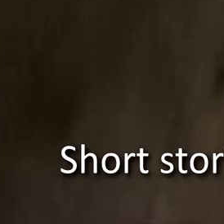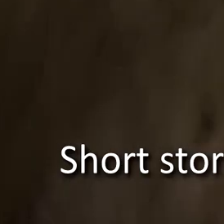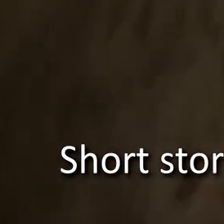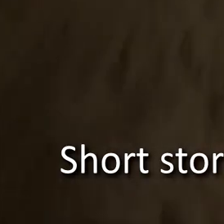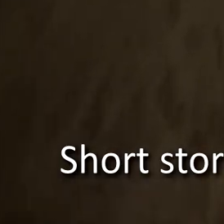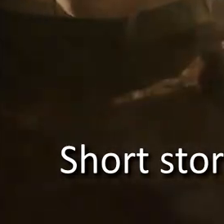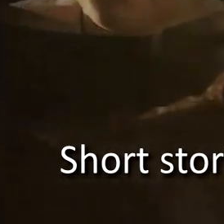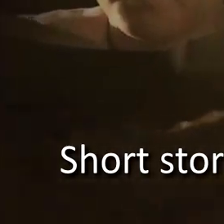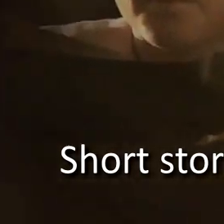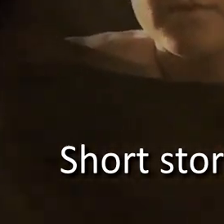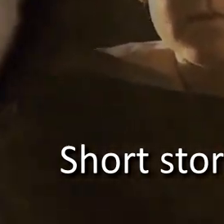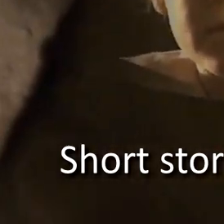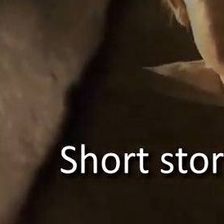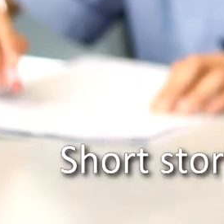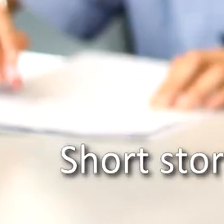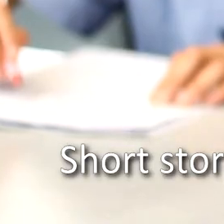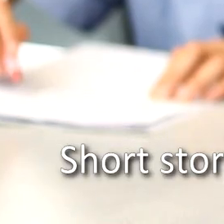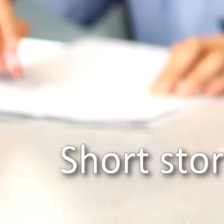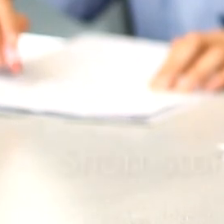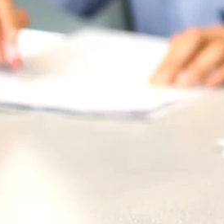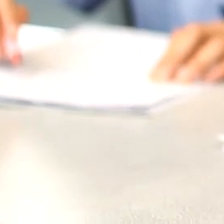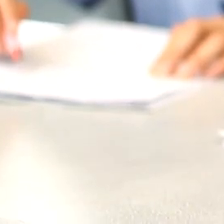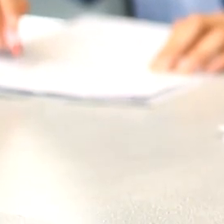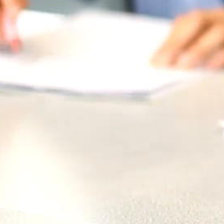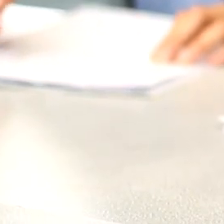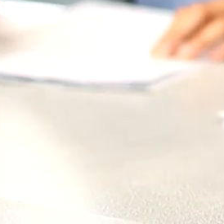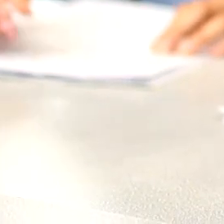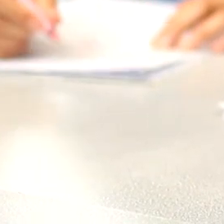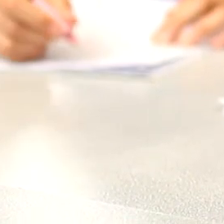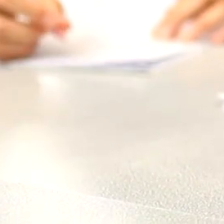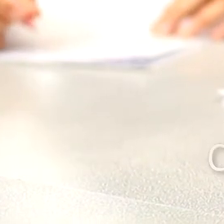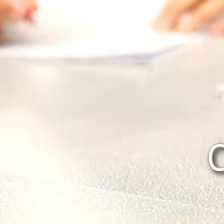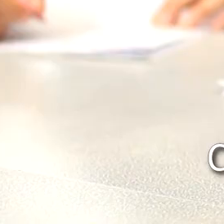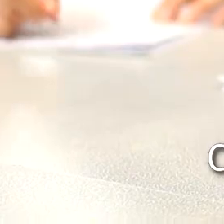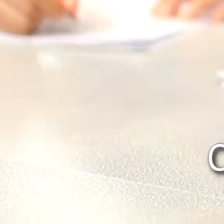[voiceover] I'm not weird. [voiceover] You're gonna get in so much trouble.